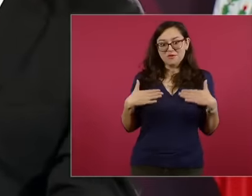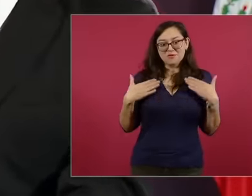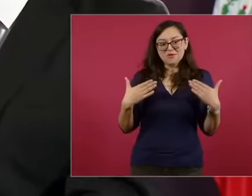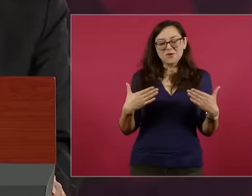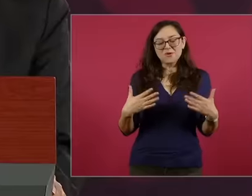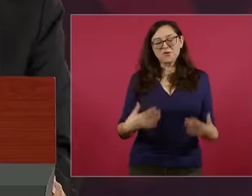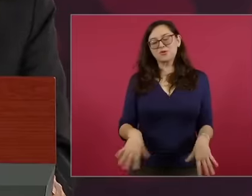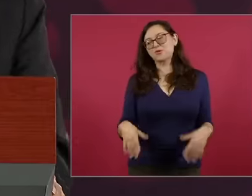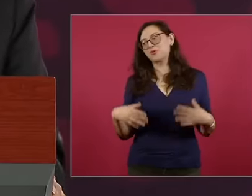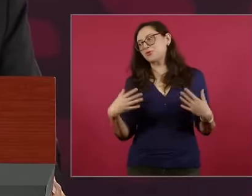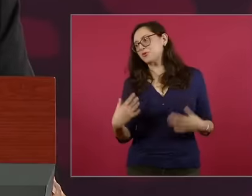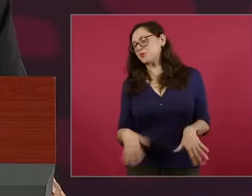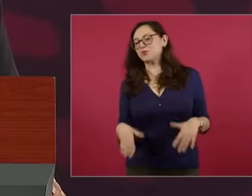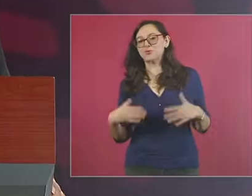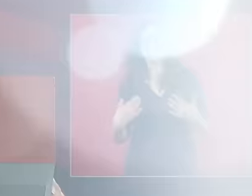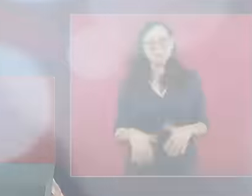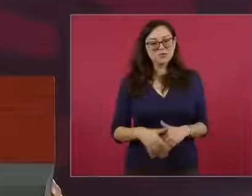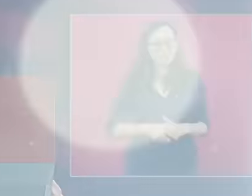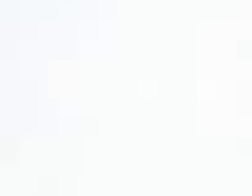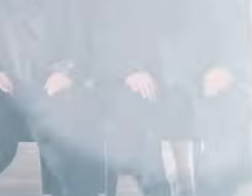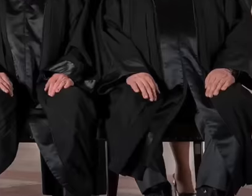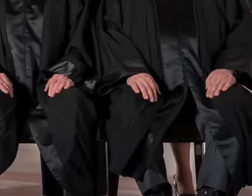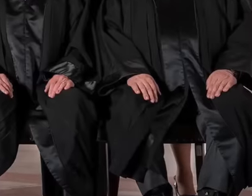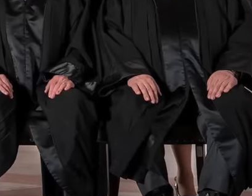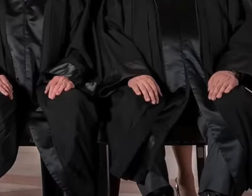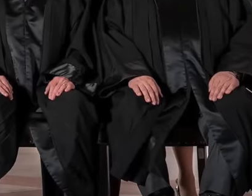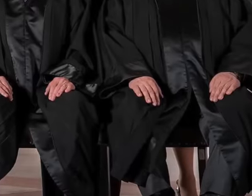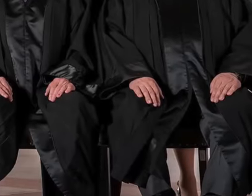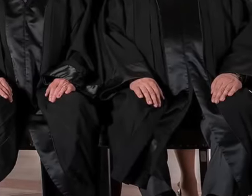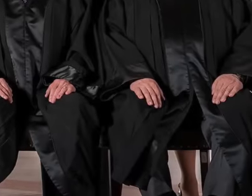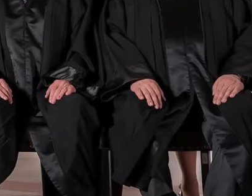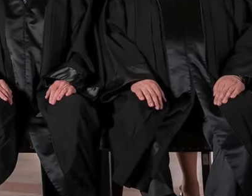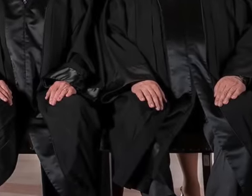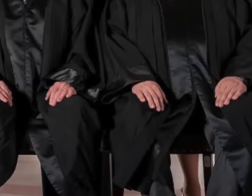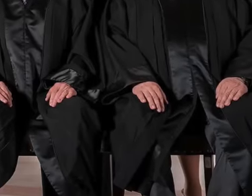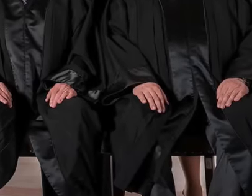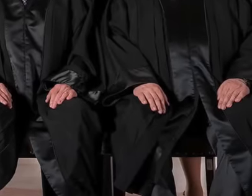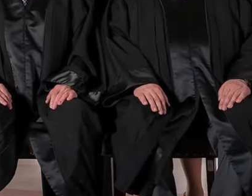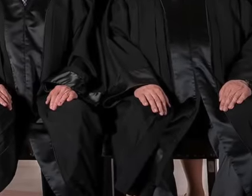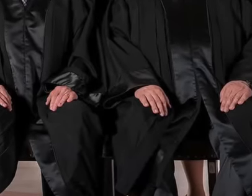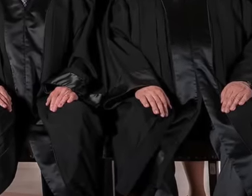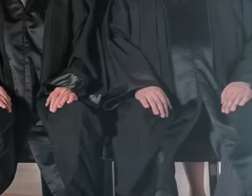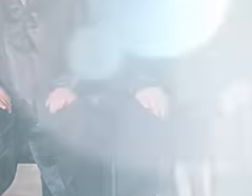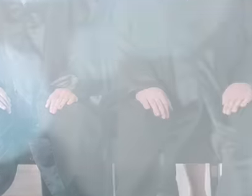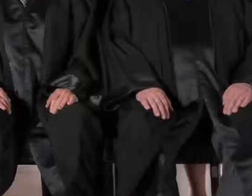of Mexico have decided that the workers of the judiciary will be elected by